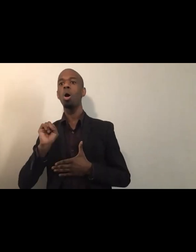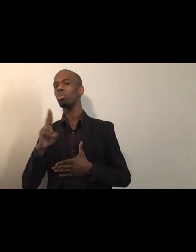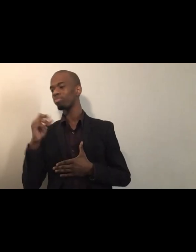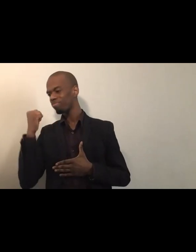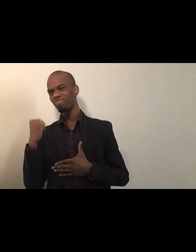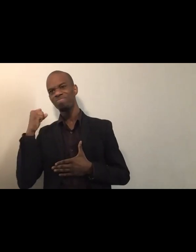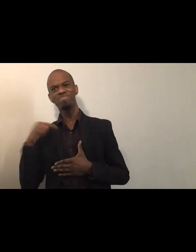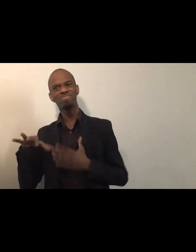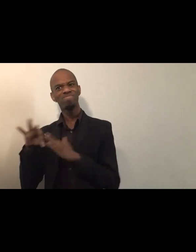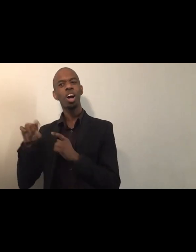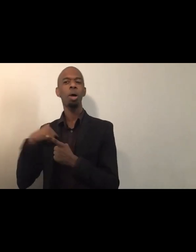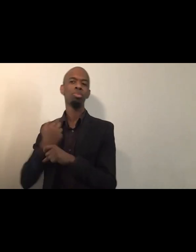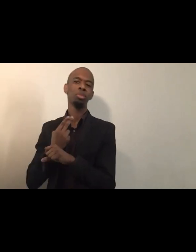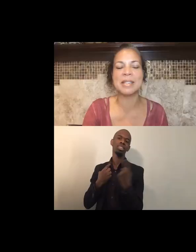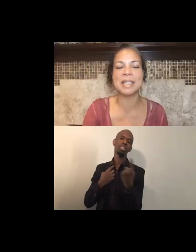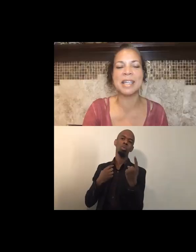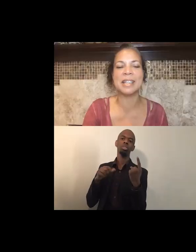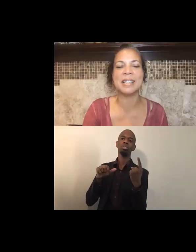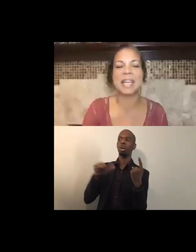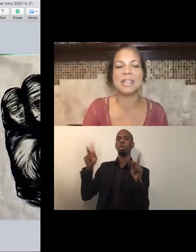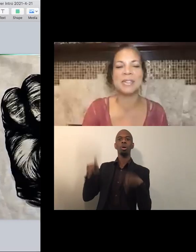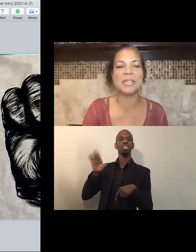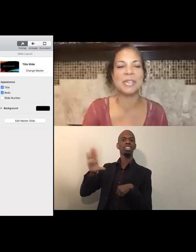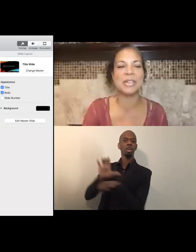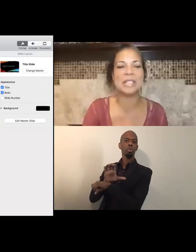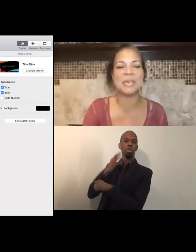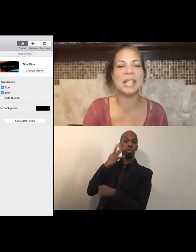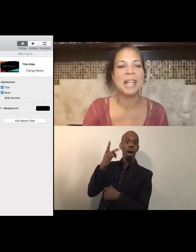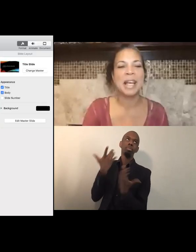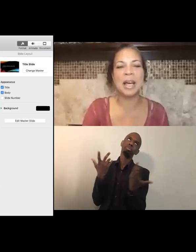I'm on someone else's computer because, again, technical difficulties, right.